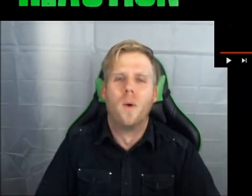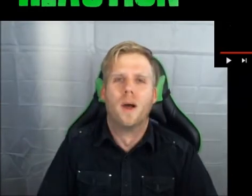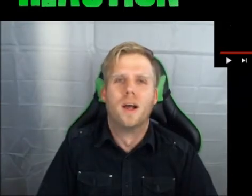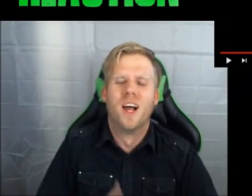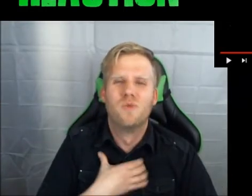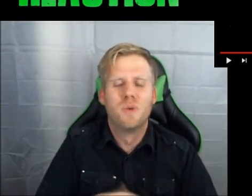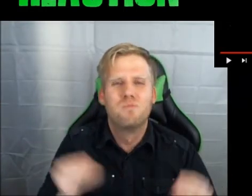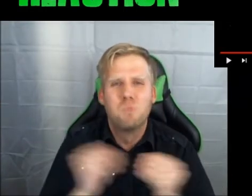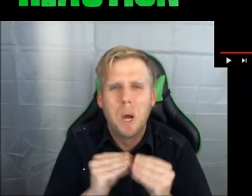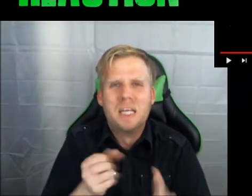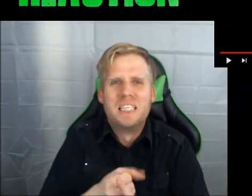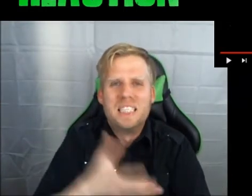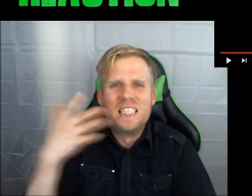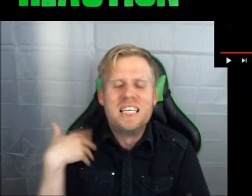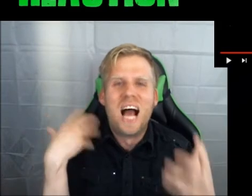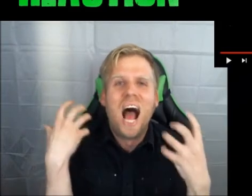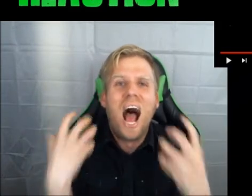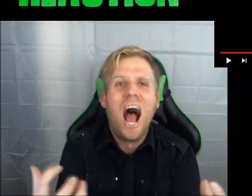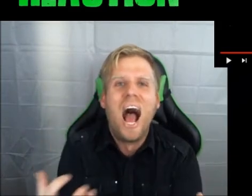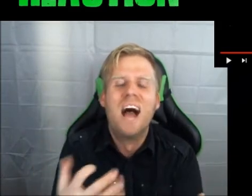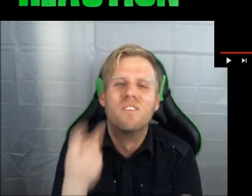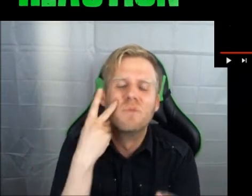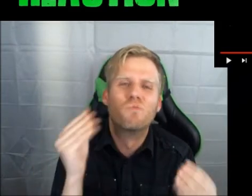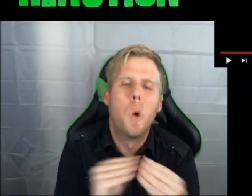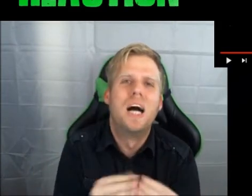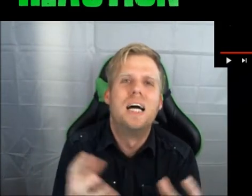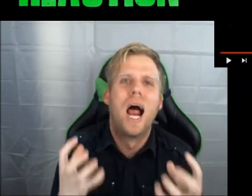I wish there is more expand scene! Really want to see more!